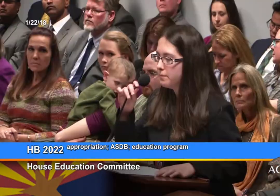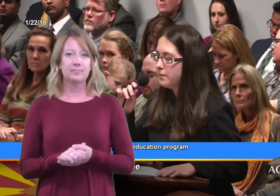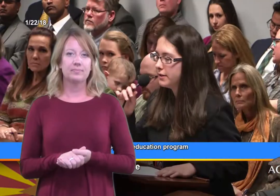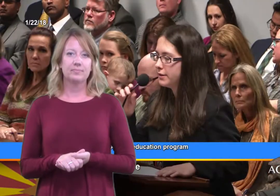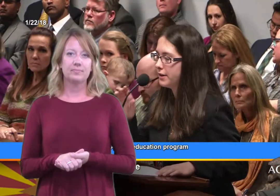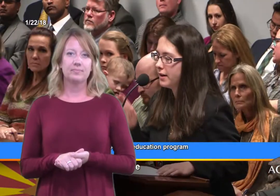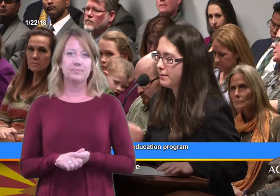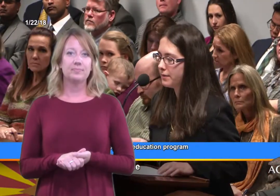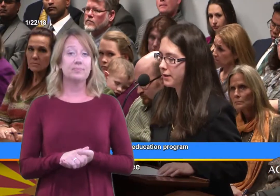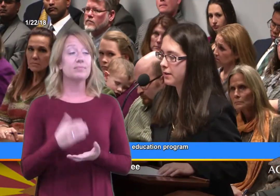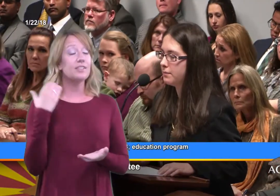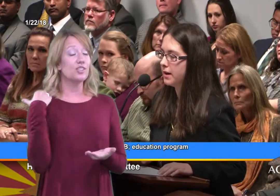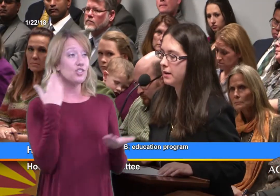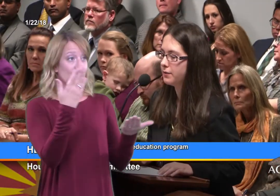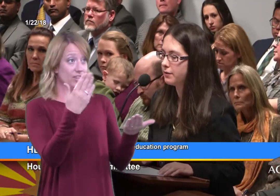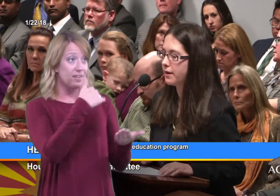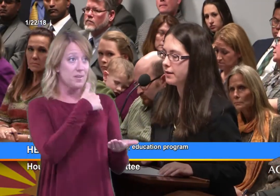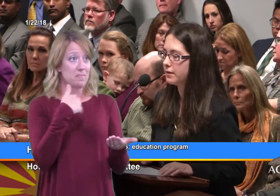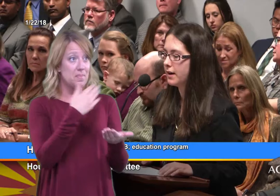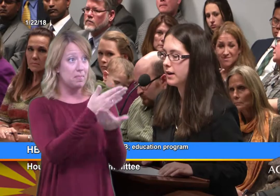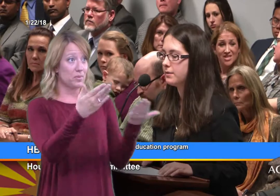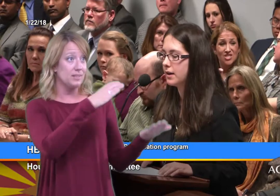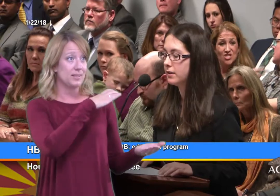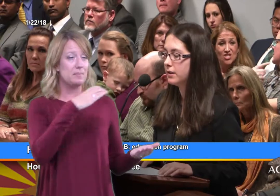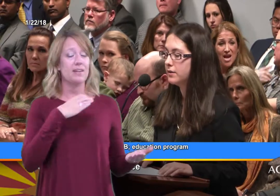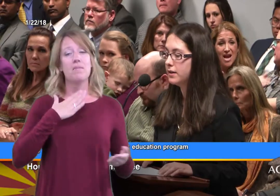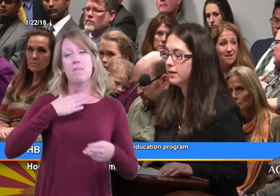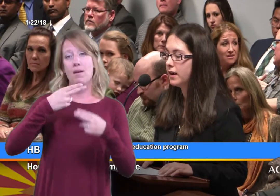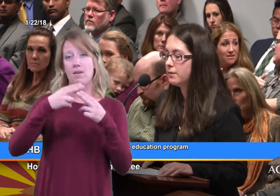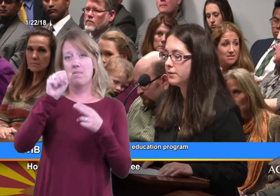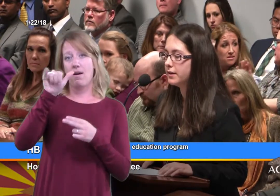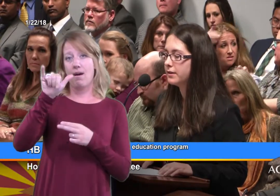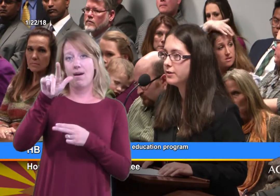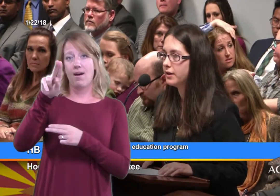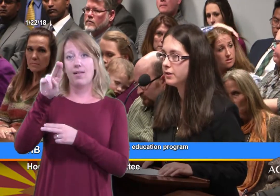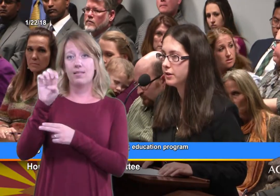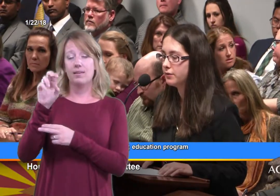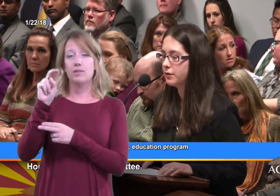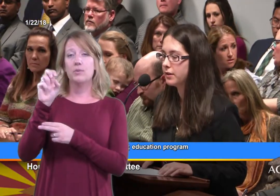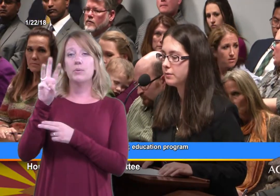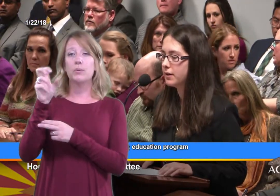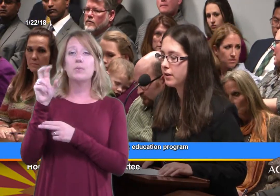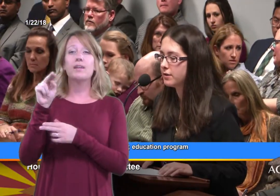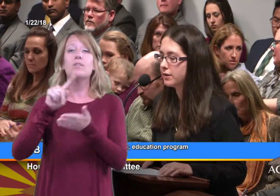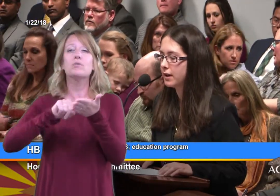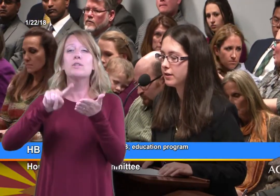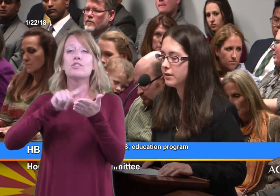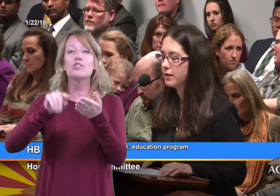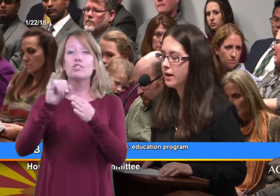Mr. Chair, members of the committee, for the record my name is Eileen Udin. I'm the research intern for the Committee on Education.